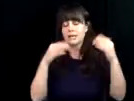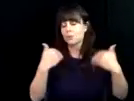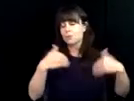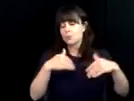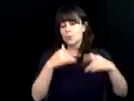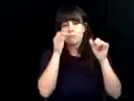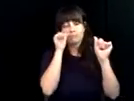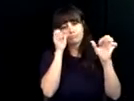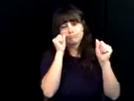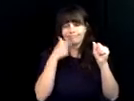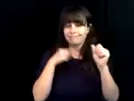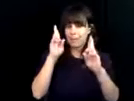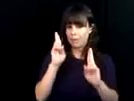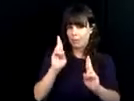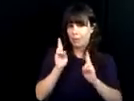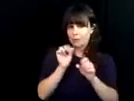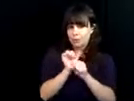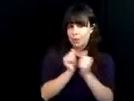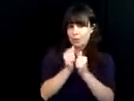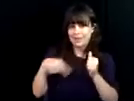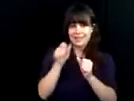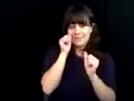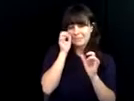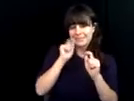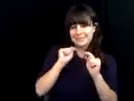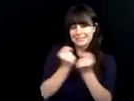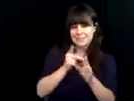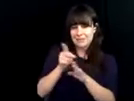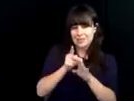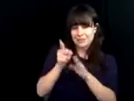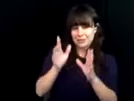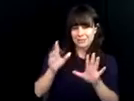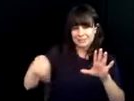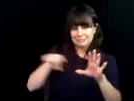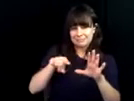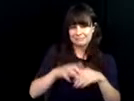Dbvi vocational rehabilitation counselors commitment and creativity know no bounds. I am honored to burke with this amazing